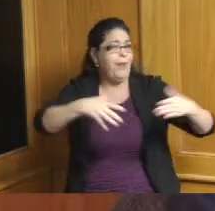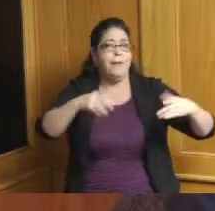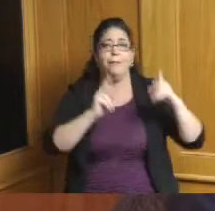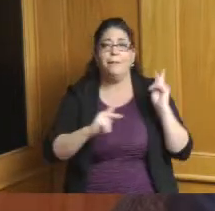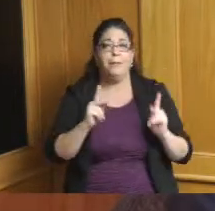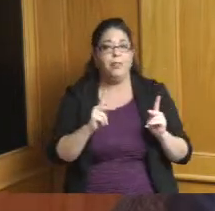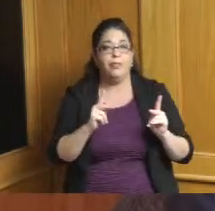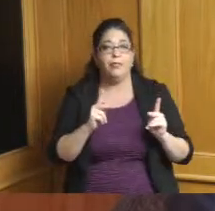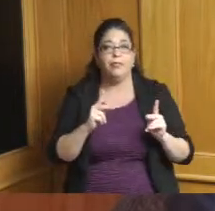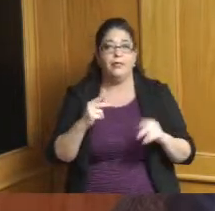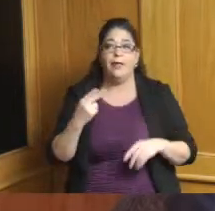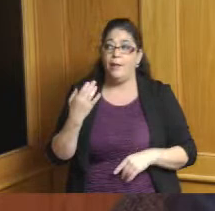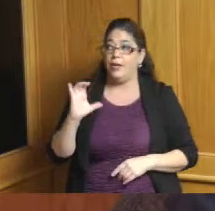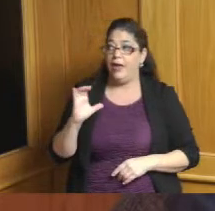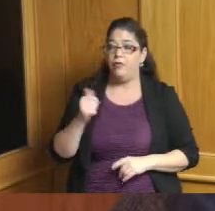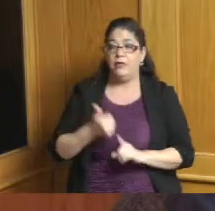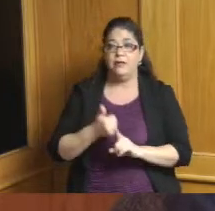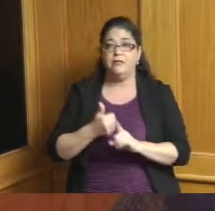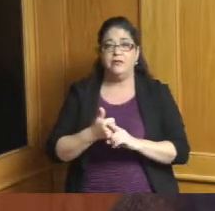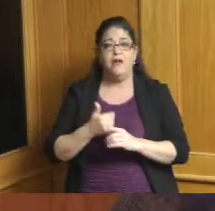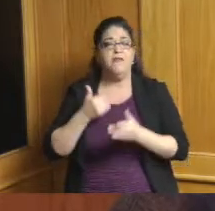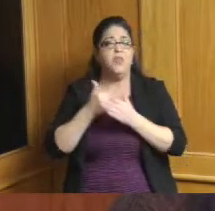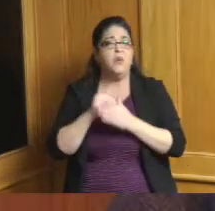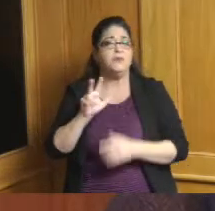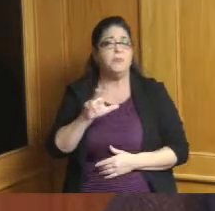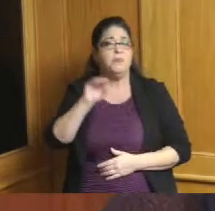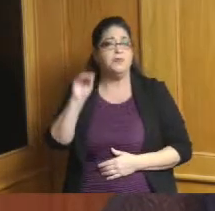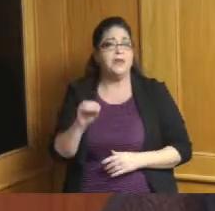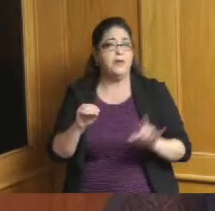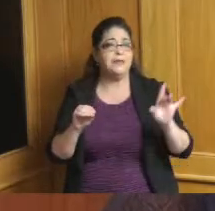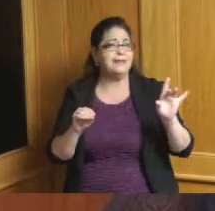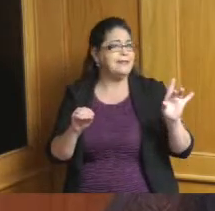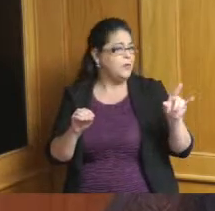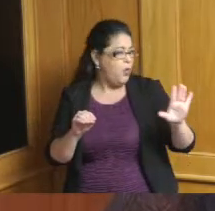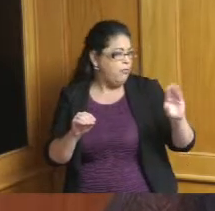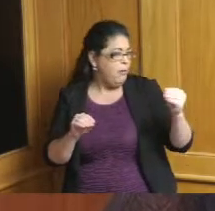county overall seemed closer to a three percent increase what did you say yours was closer to